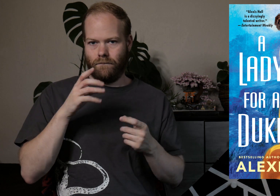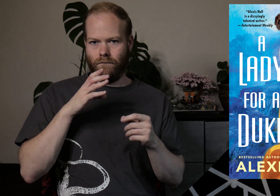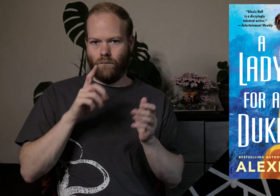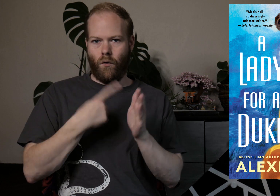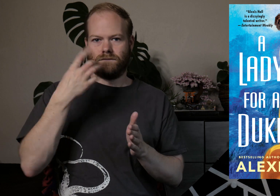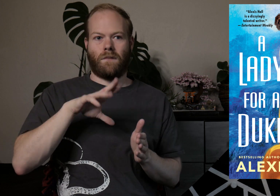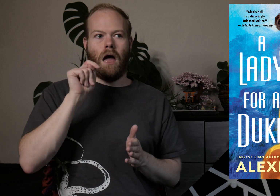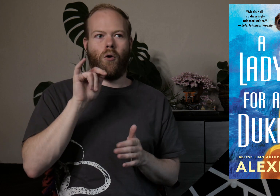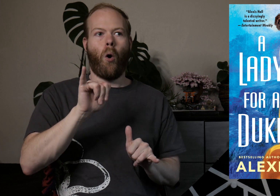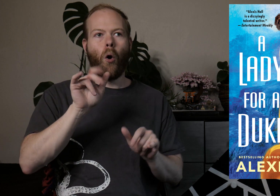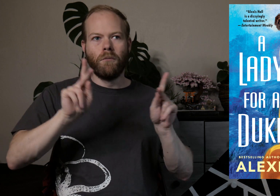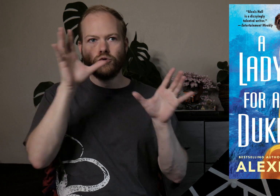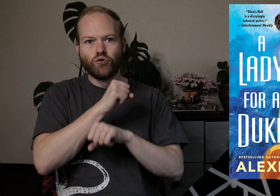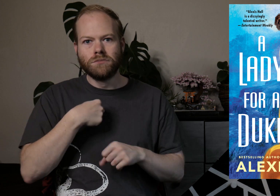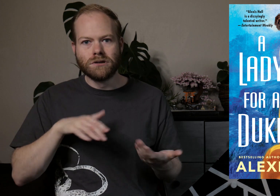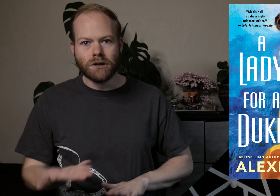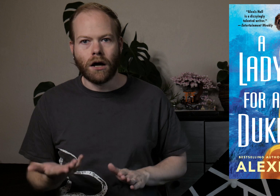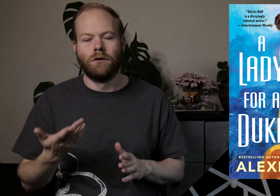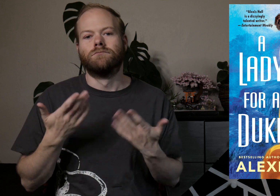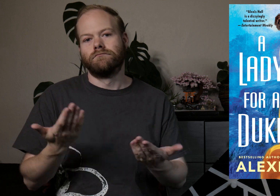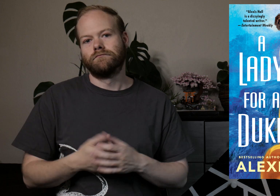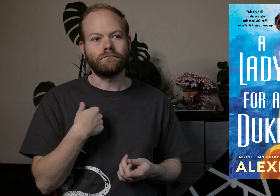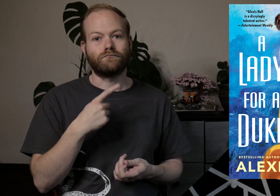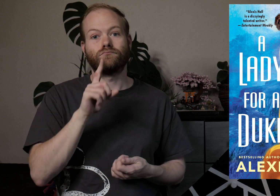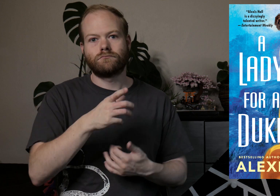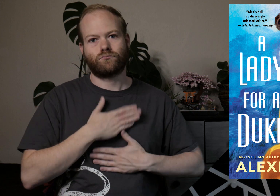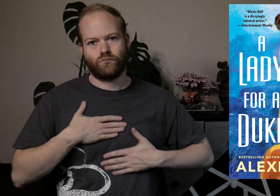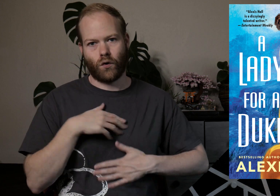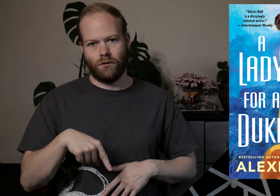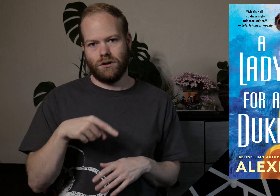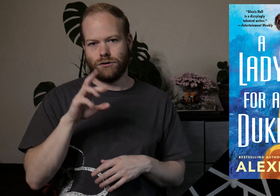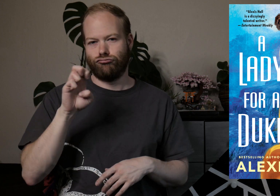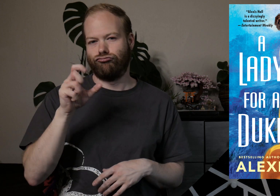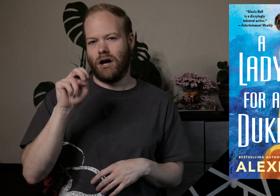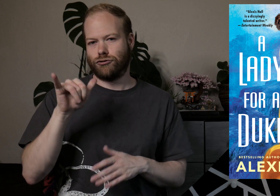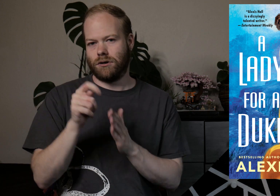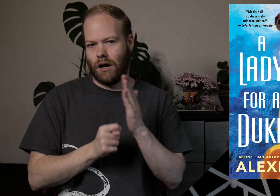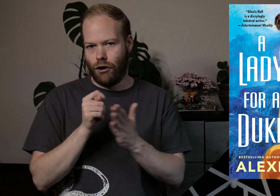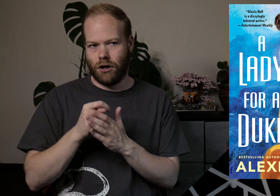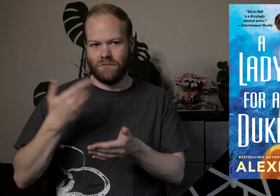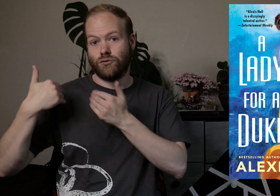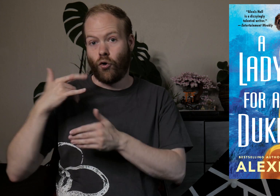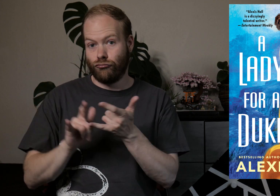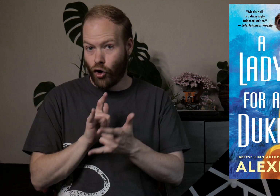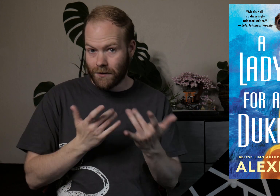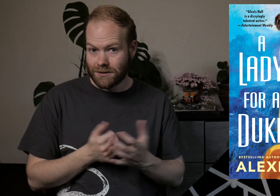once she found out she was presumed dead. I really, really enjoyed this Regency-era historical romance.